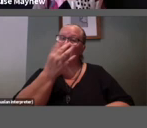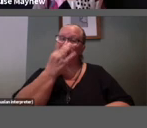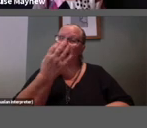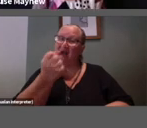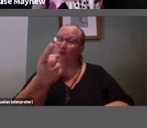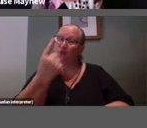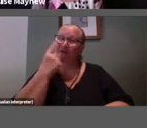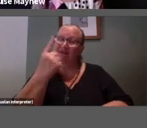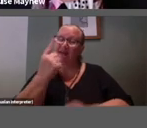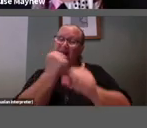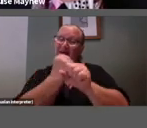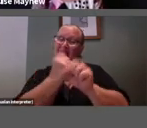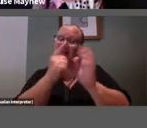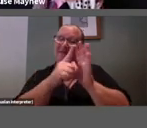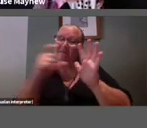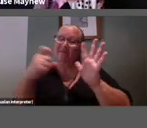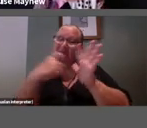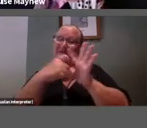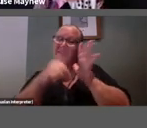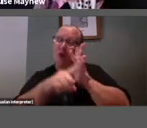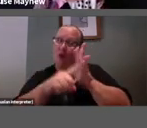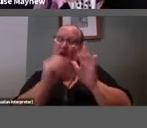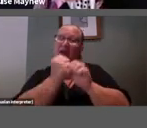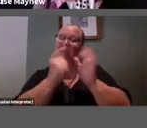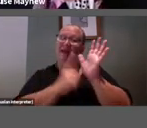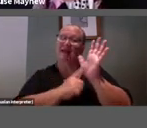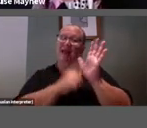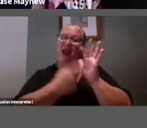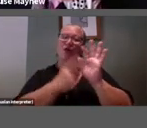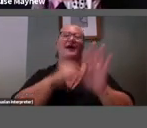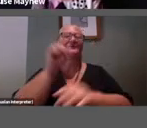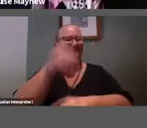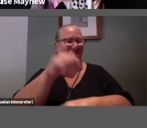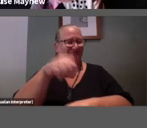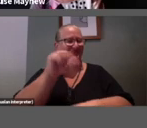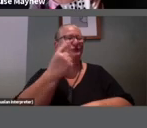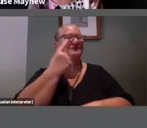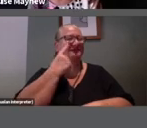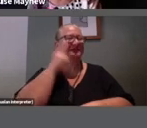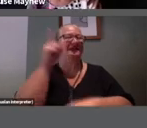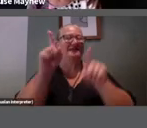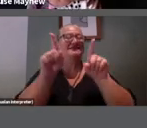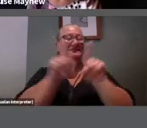another owner who made a similar little gallery for their pet geko which is very cute.